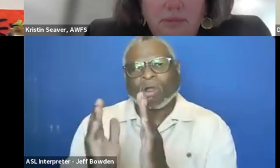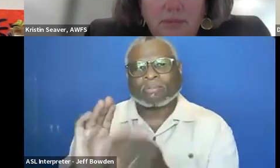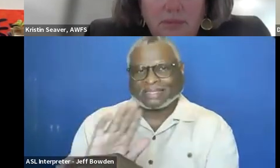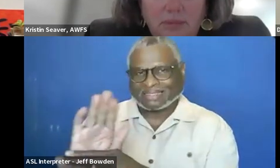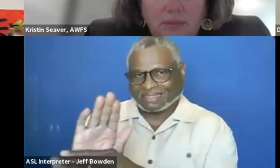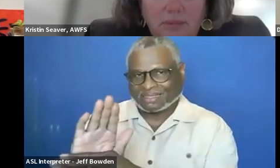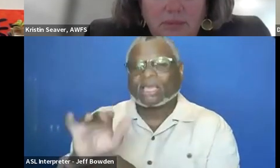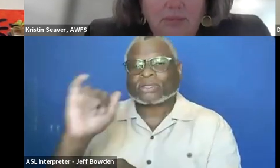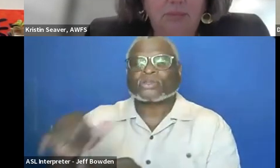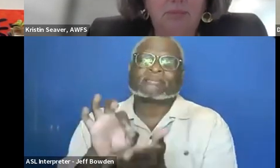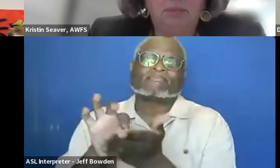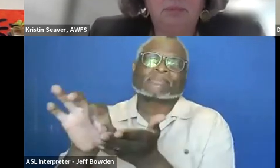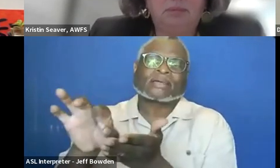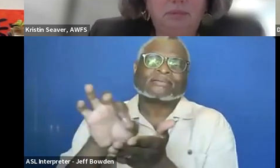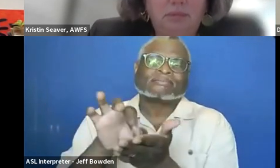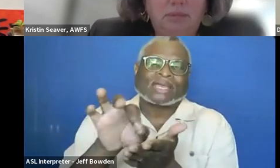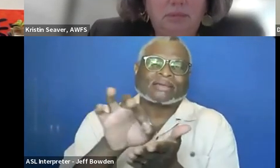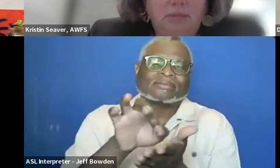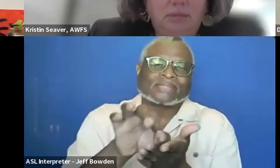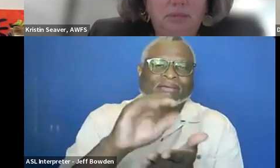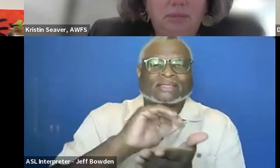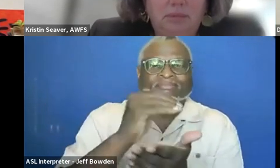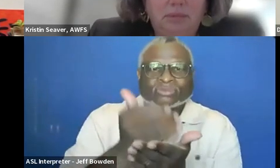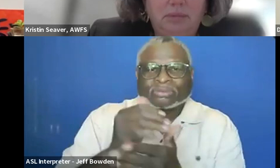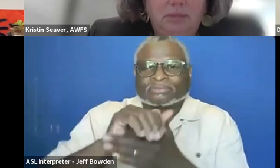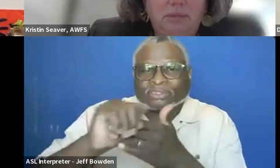where you can just count this many dollars, this many small businesses.